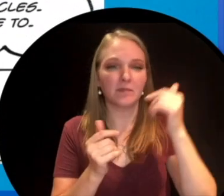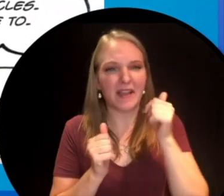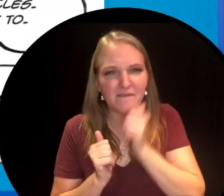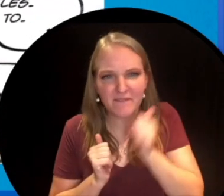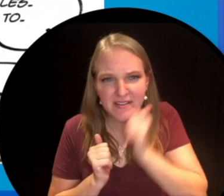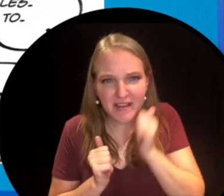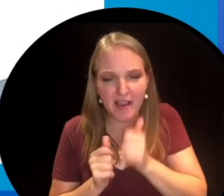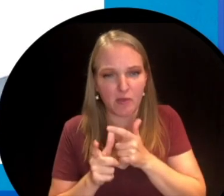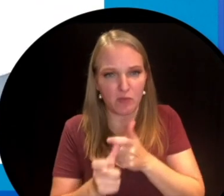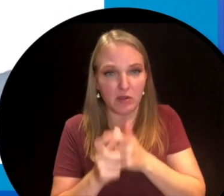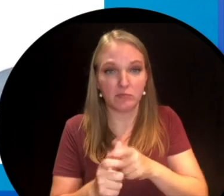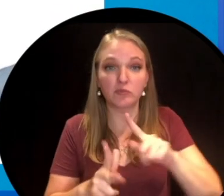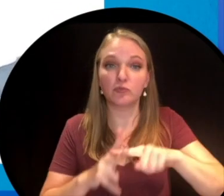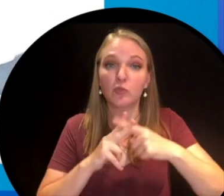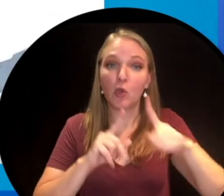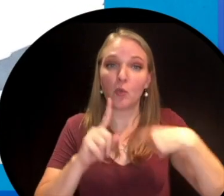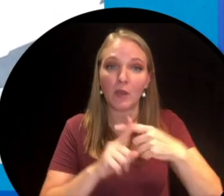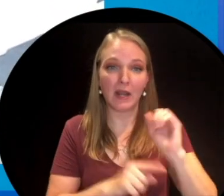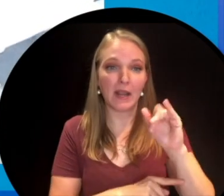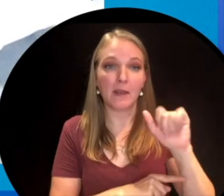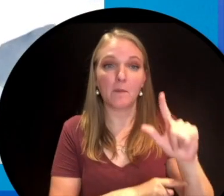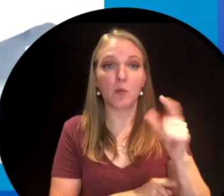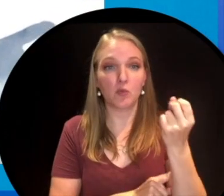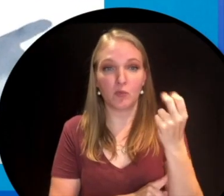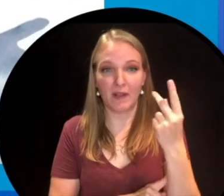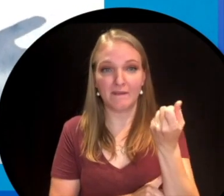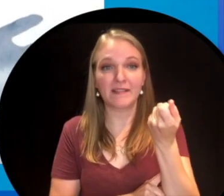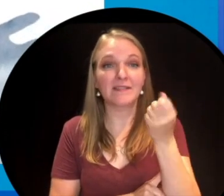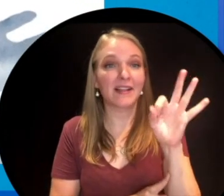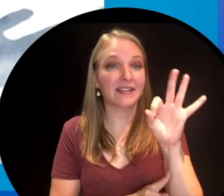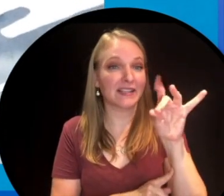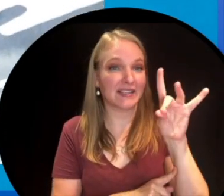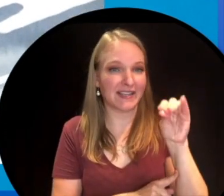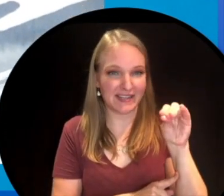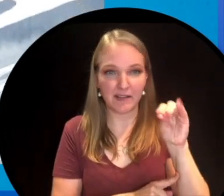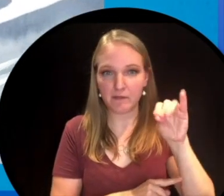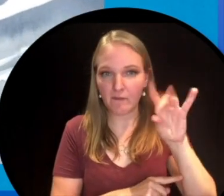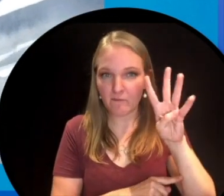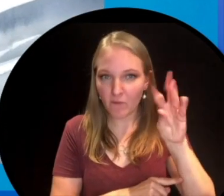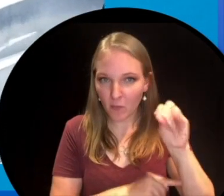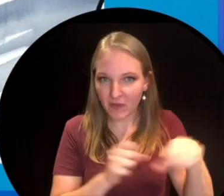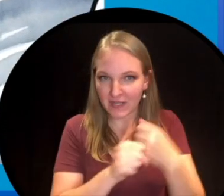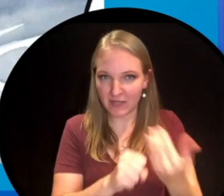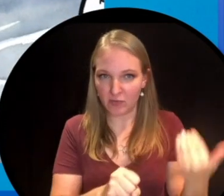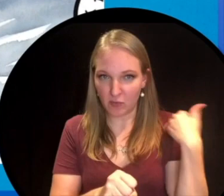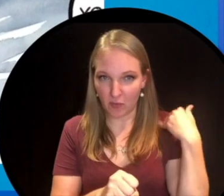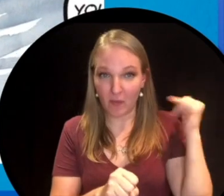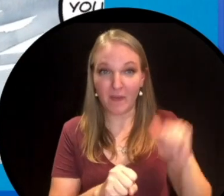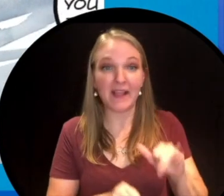Terry started his marathon of hope on April 12th, 1980 that's 40 years ago. He dipped his toe in the